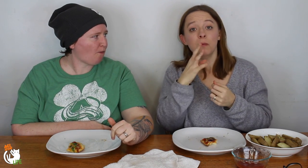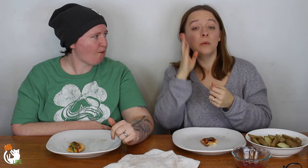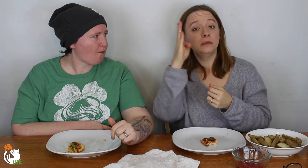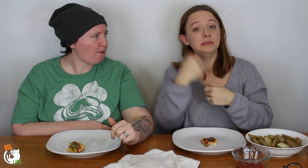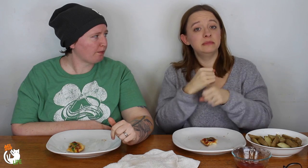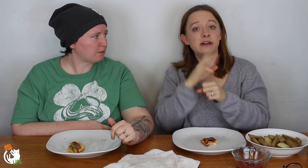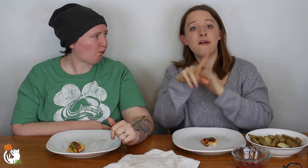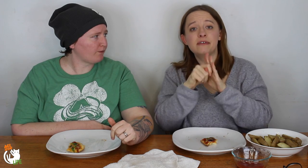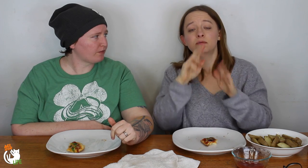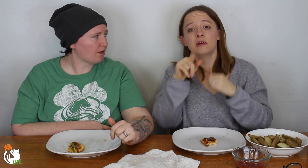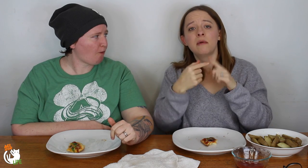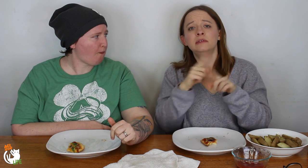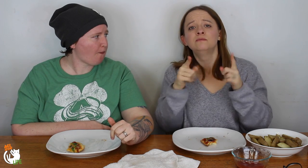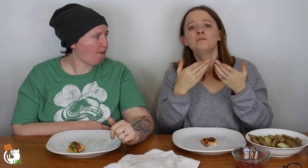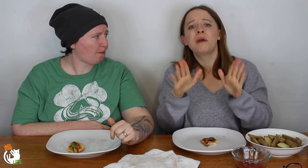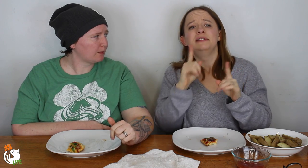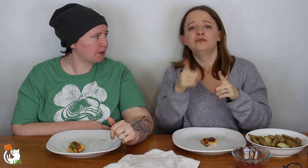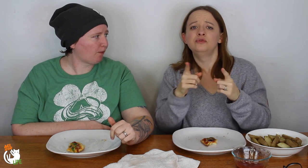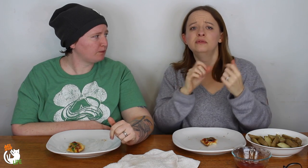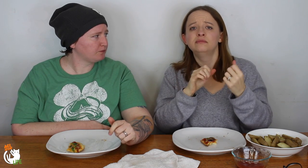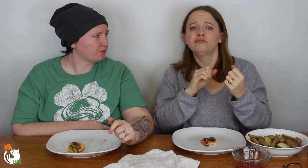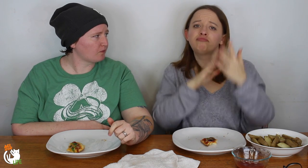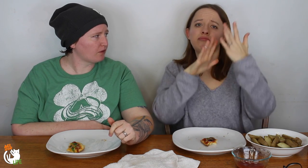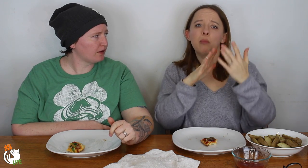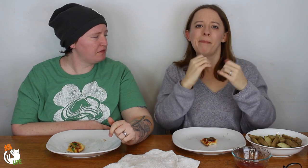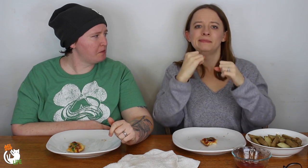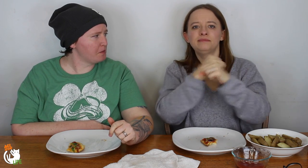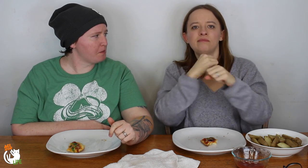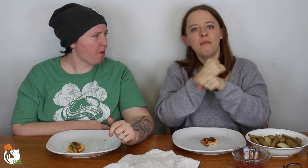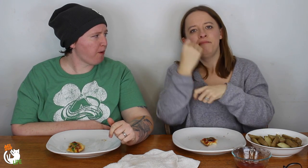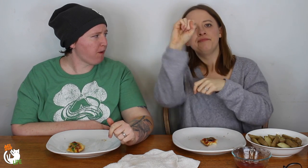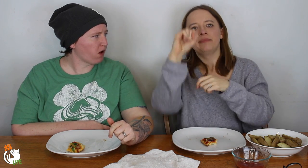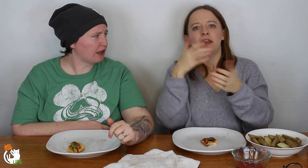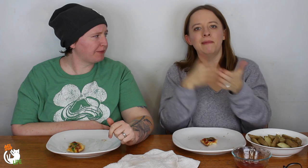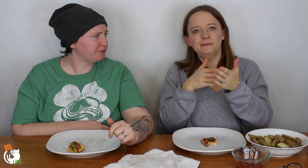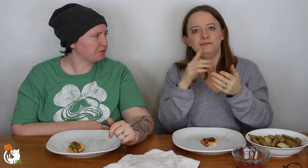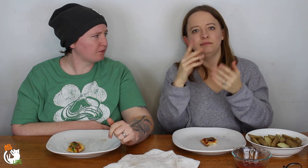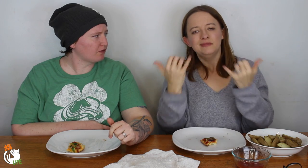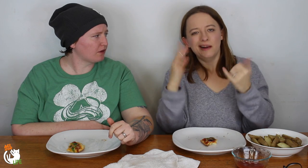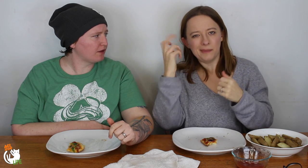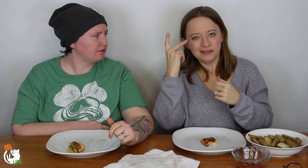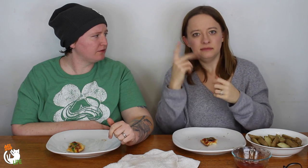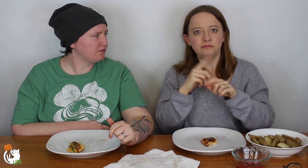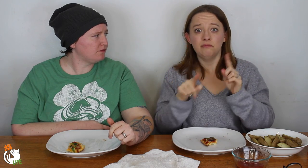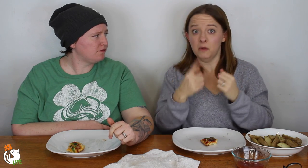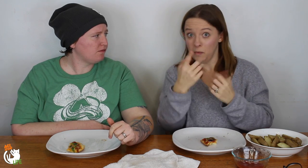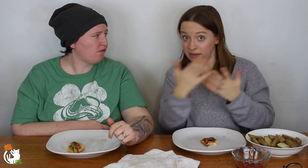We are gonna be making a video talking about ways to fight for your rights against politics,